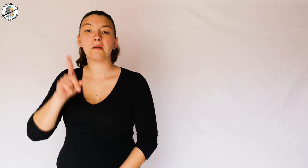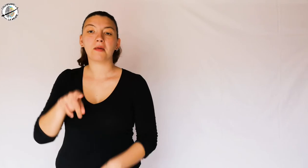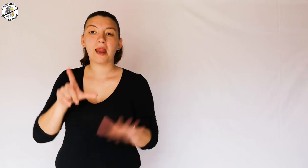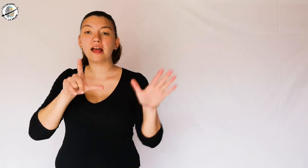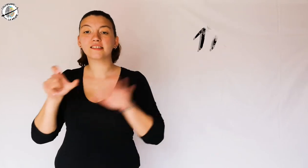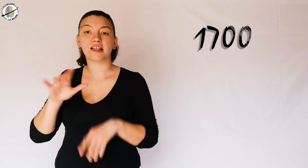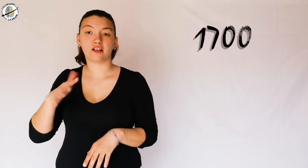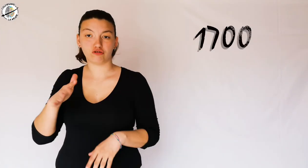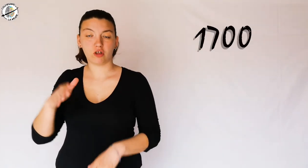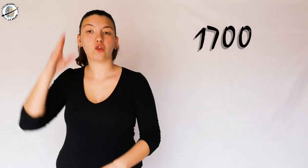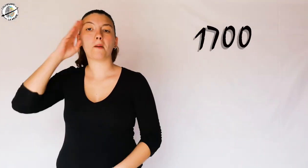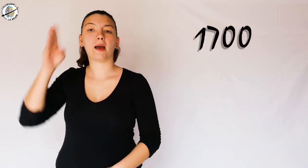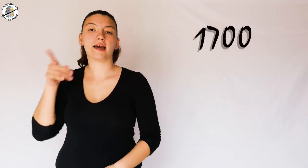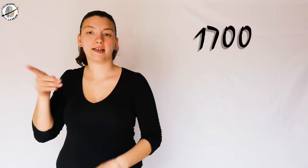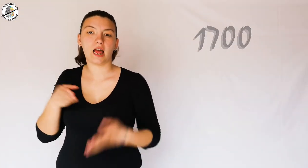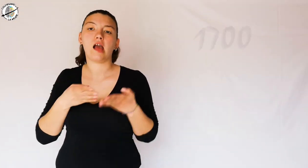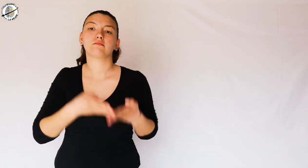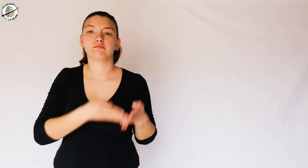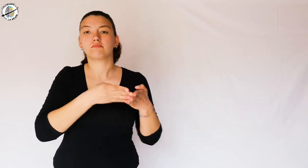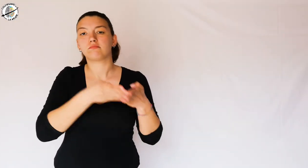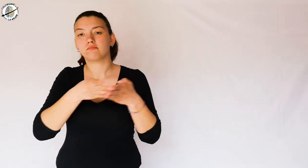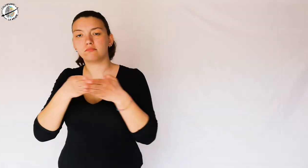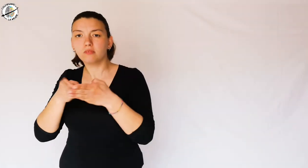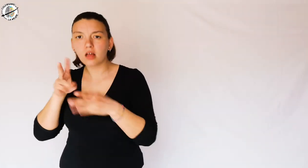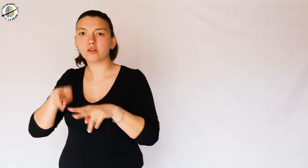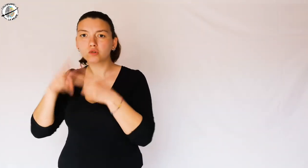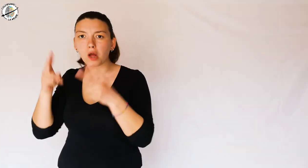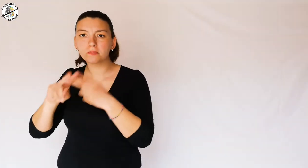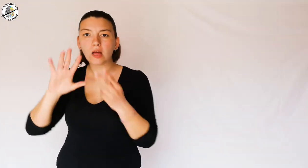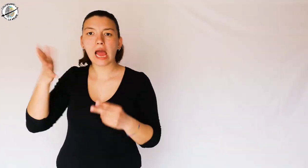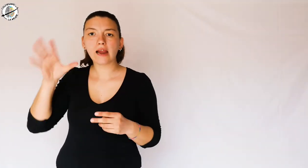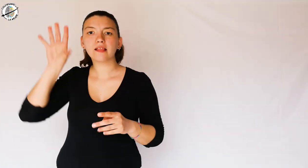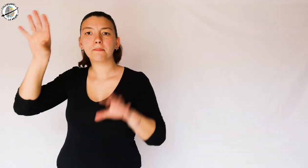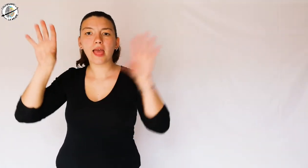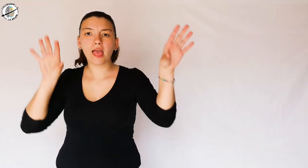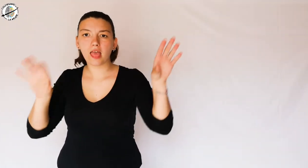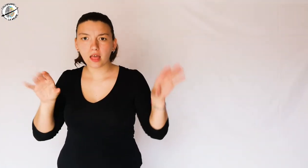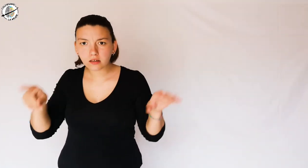In about 1700 the sailors during the explorations discovered that in other countries it